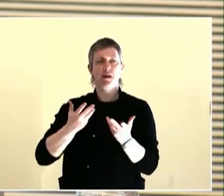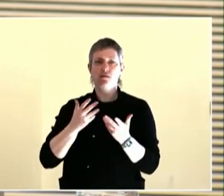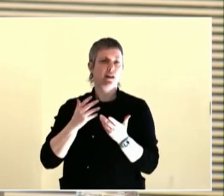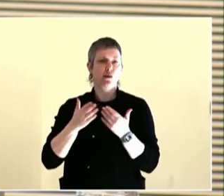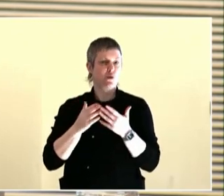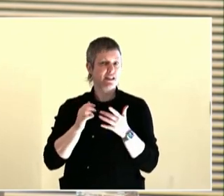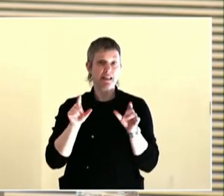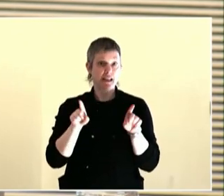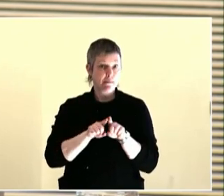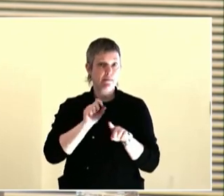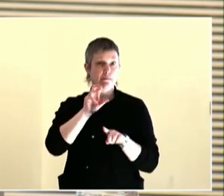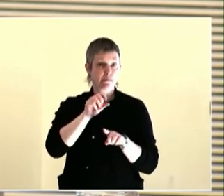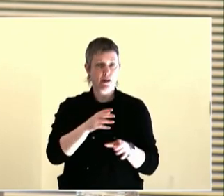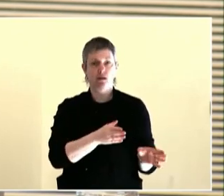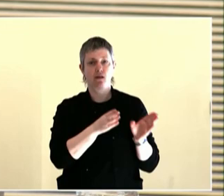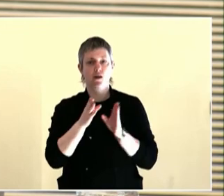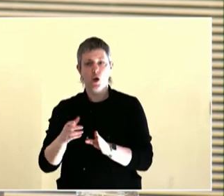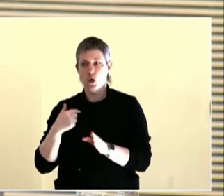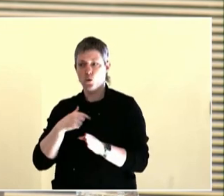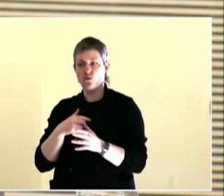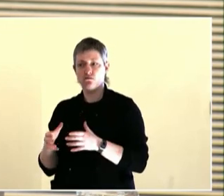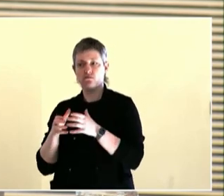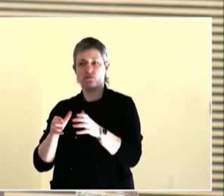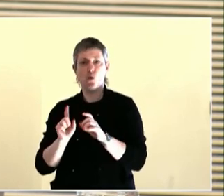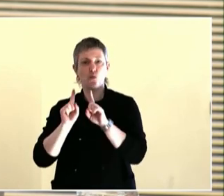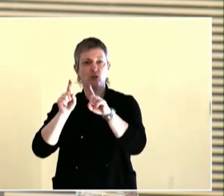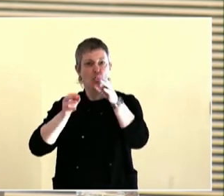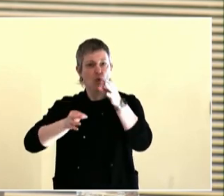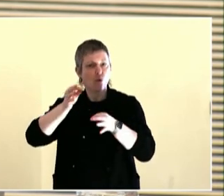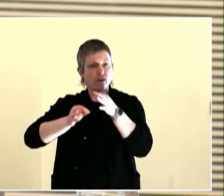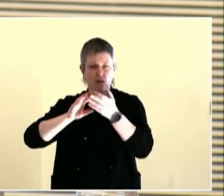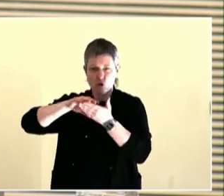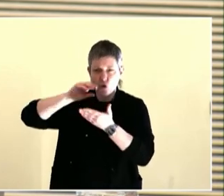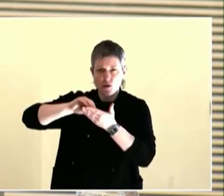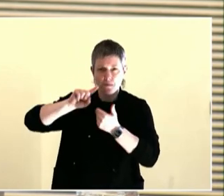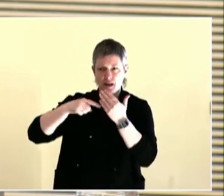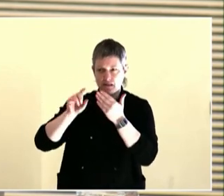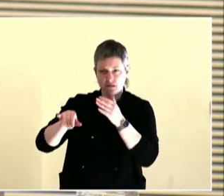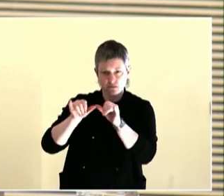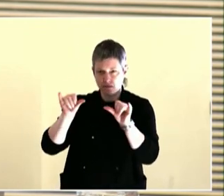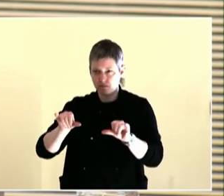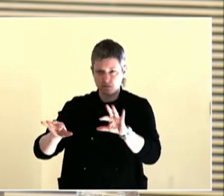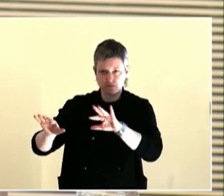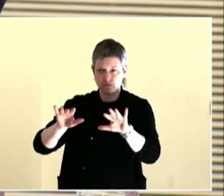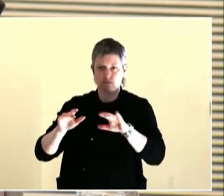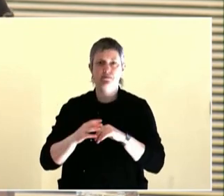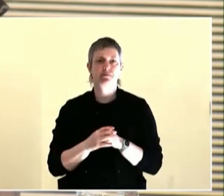So diverse civic leaders is a project that funds community-based organizations to